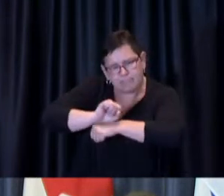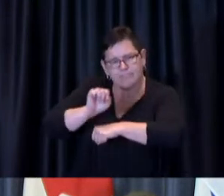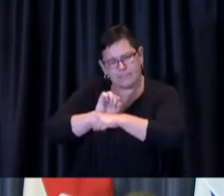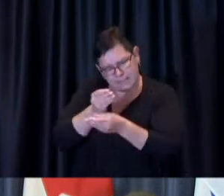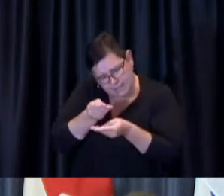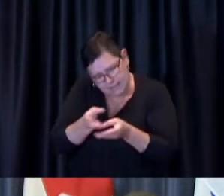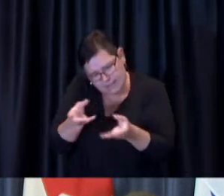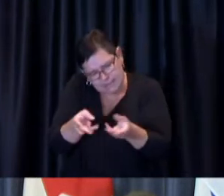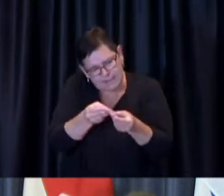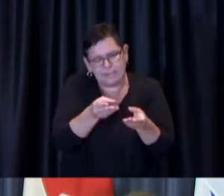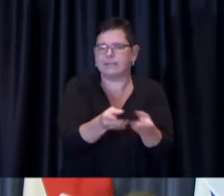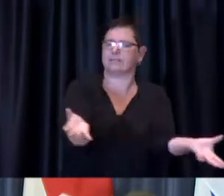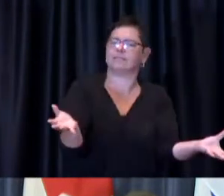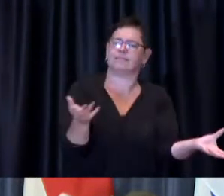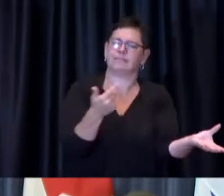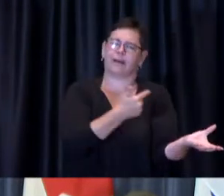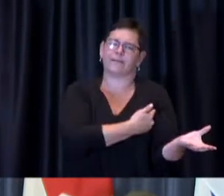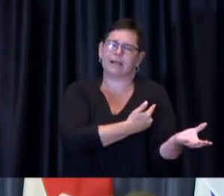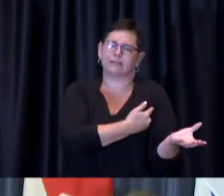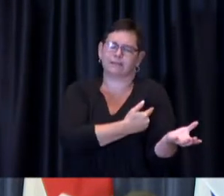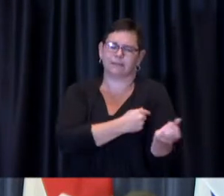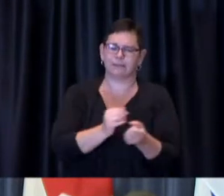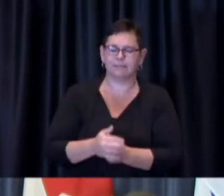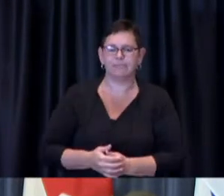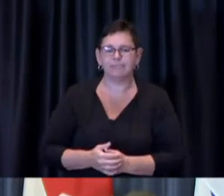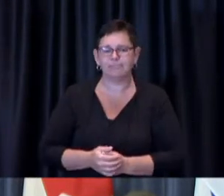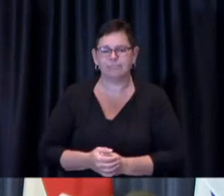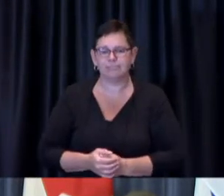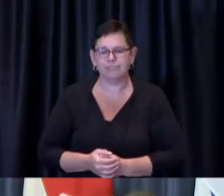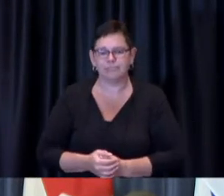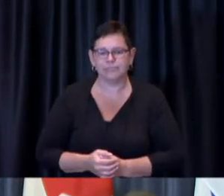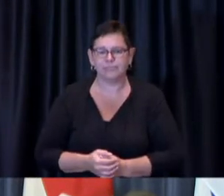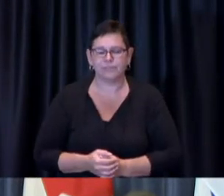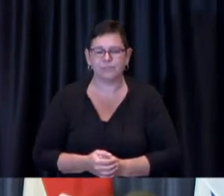our homebound residents. Our tremendous progress on vaccinations